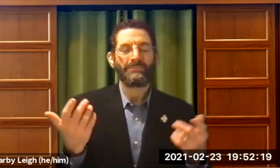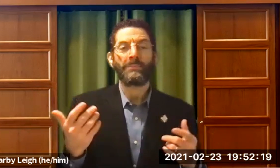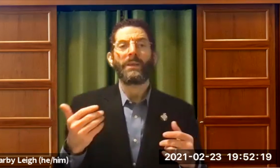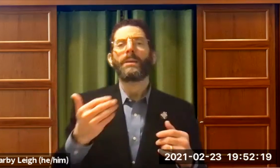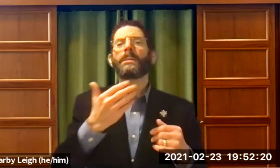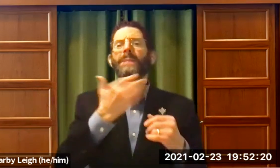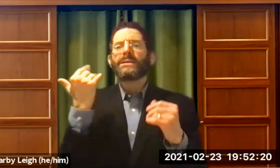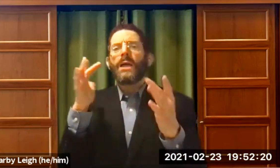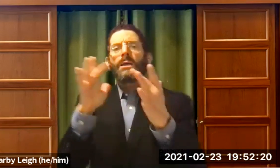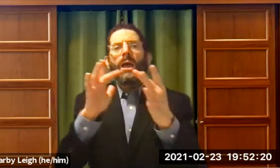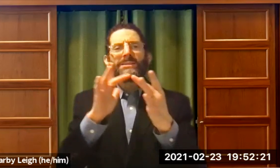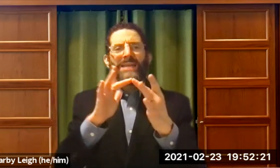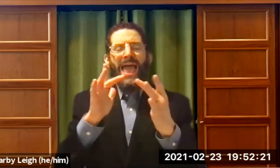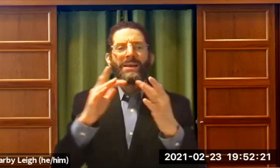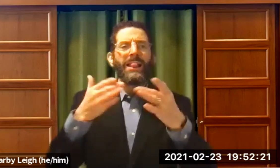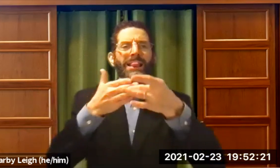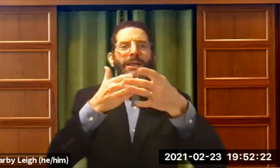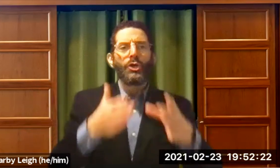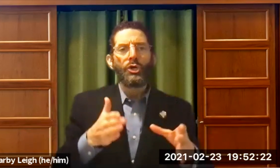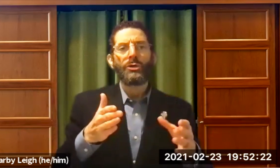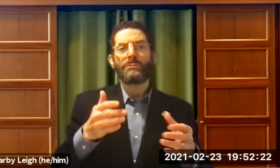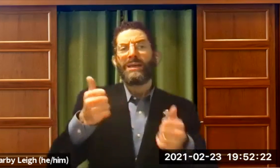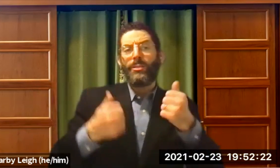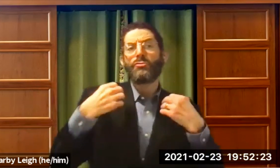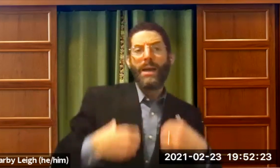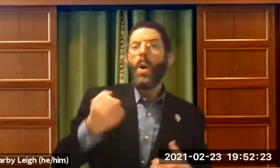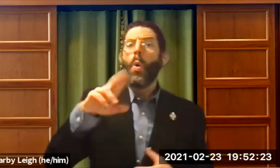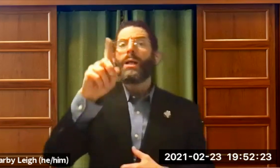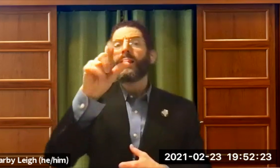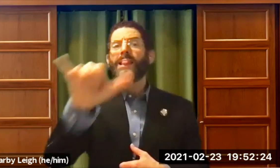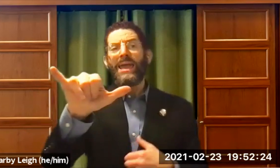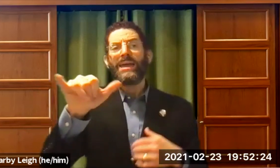alienating experience. The best thing to do is to contact one of the leaders